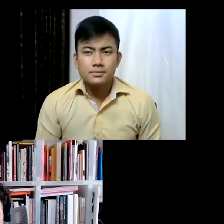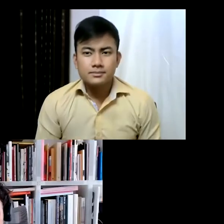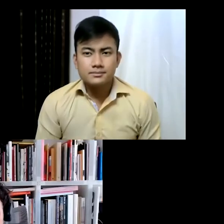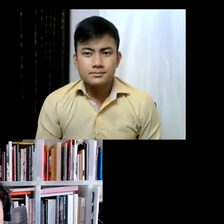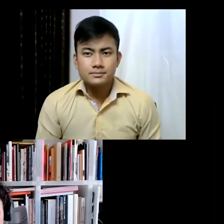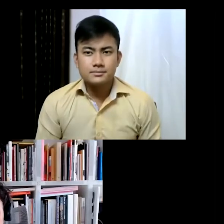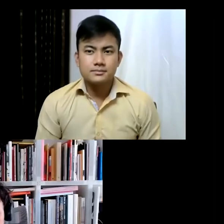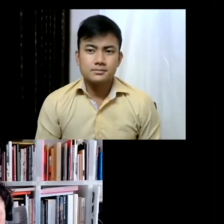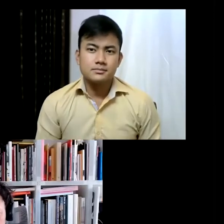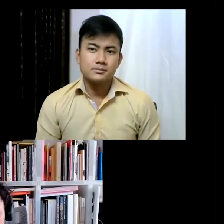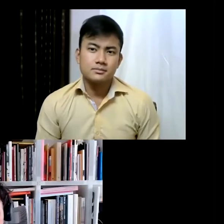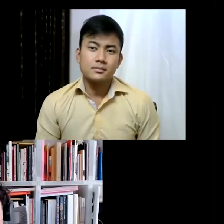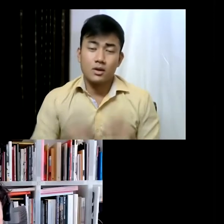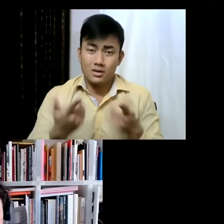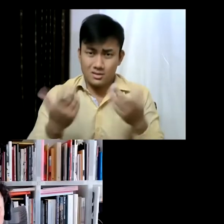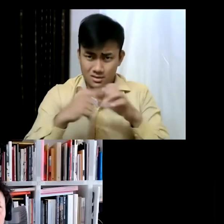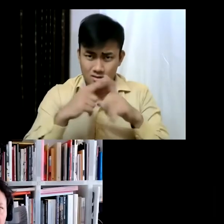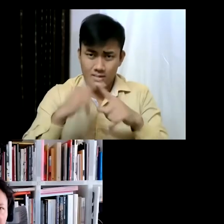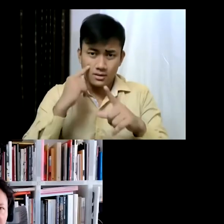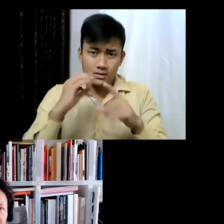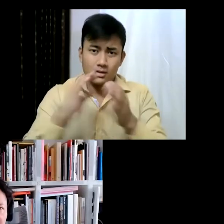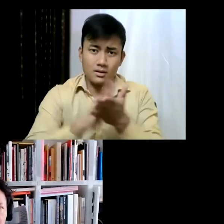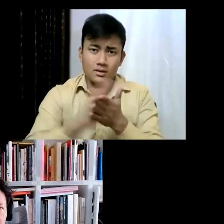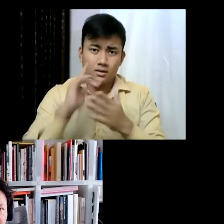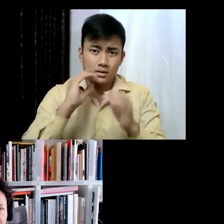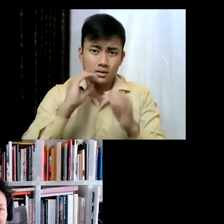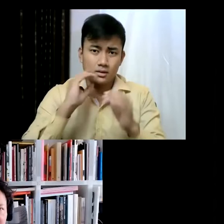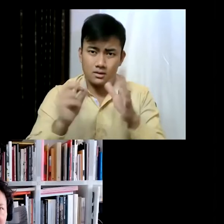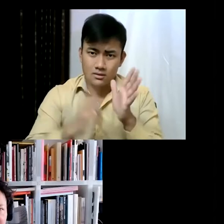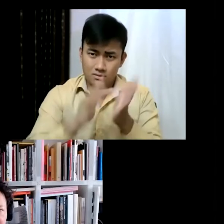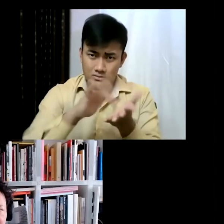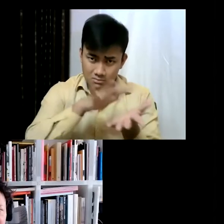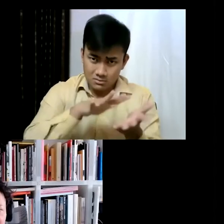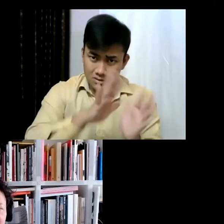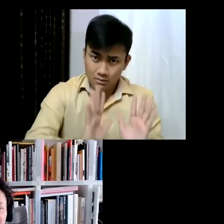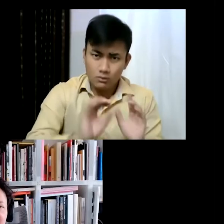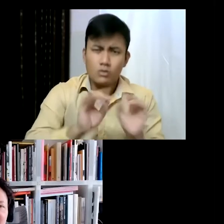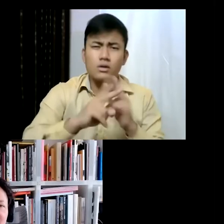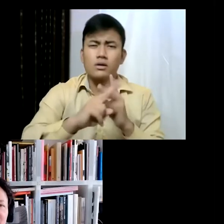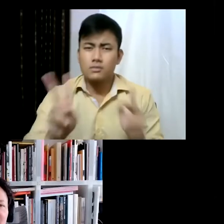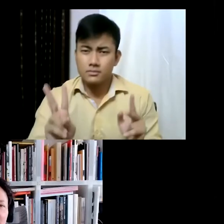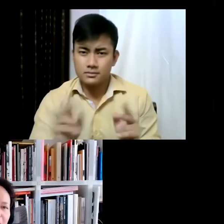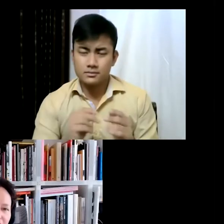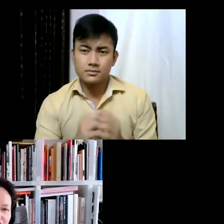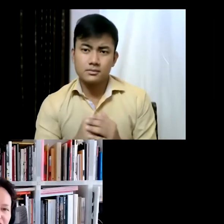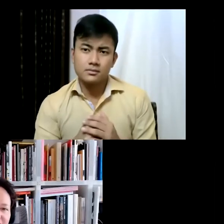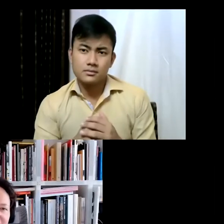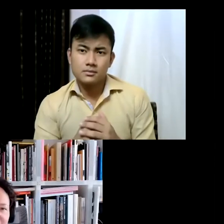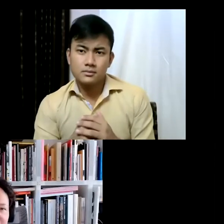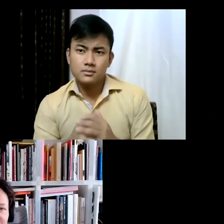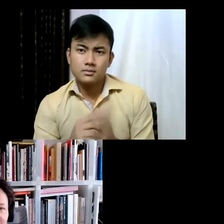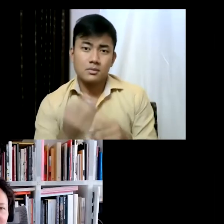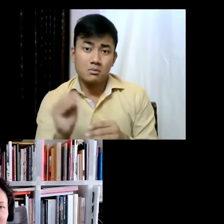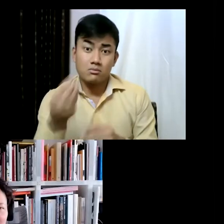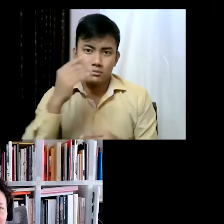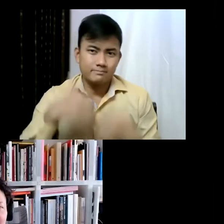it's not an exhibition that portrays the world as it is, and i'm more interested in the hopeful